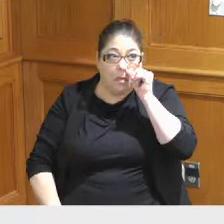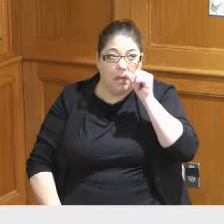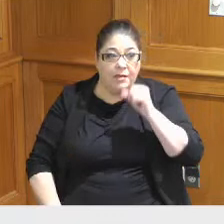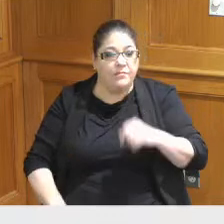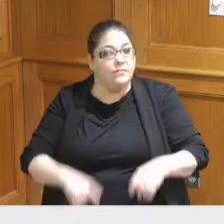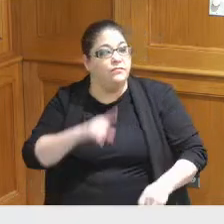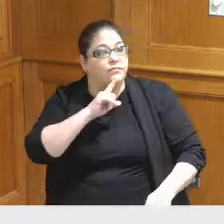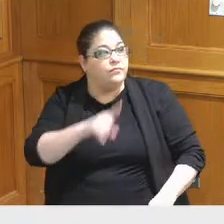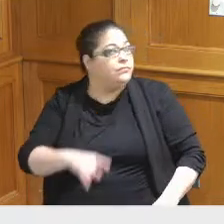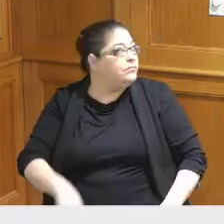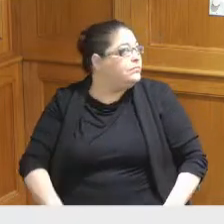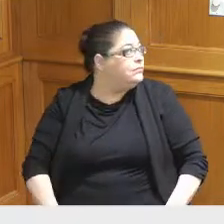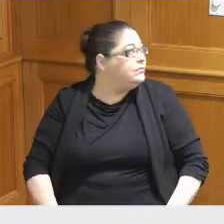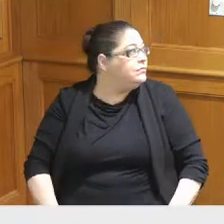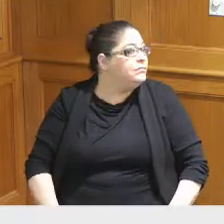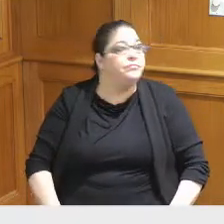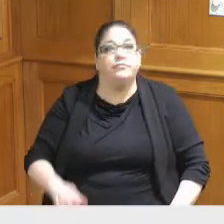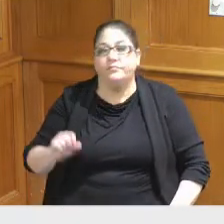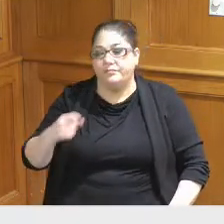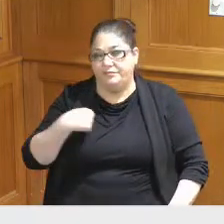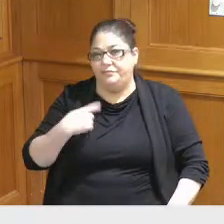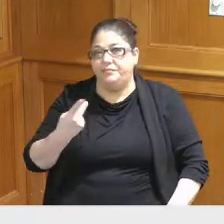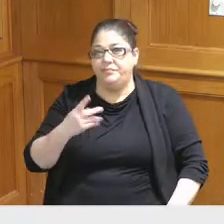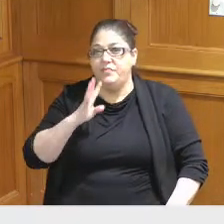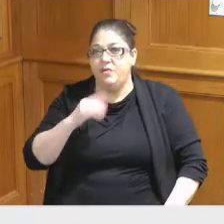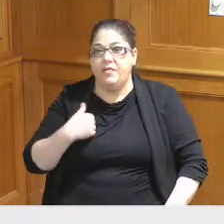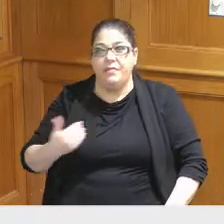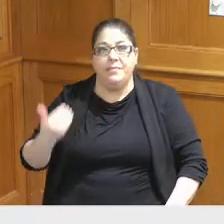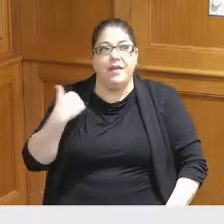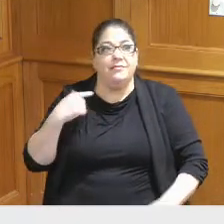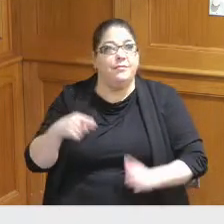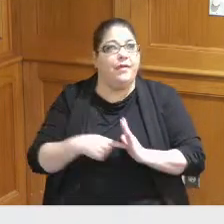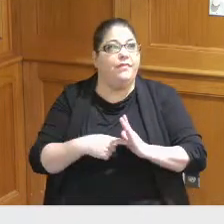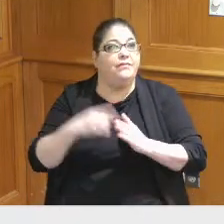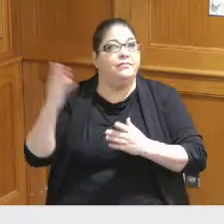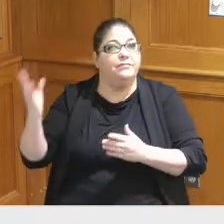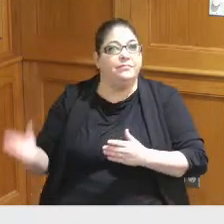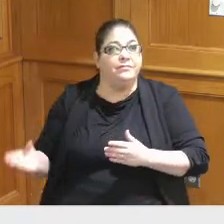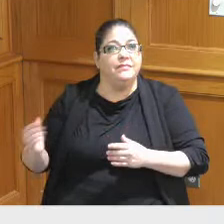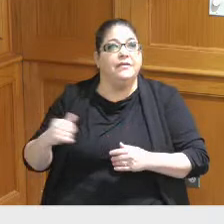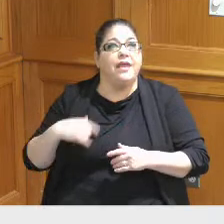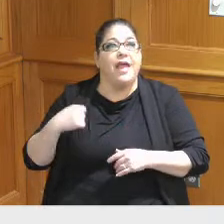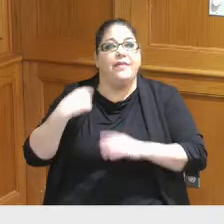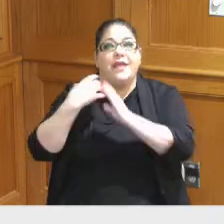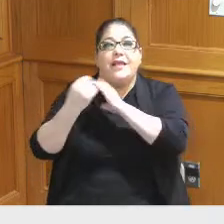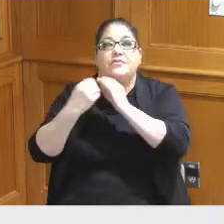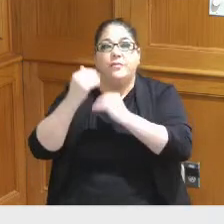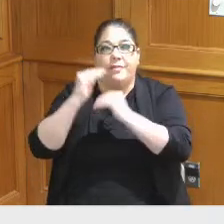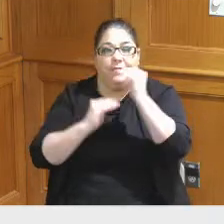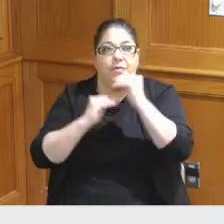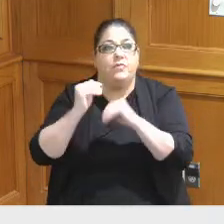we've talked a little bit about this in the past but obviously the exterior of the building and to